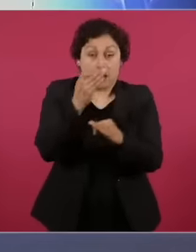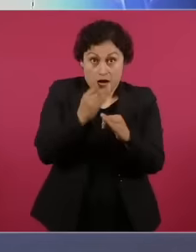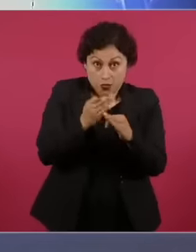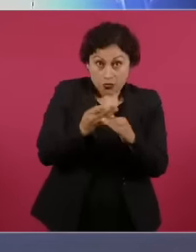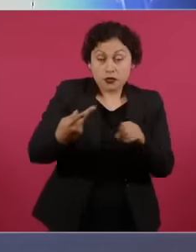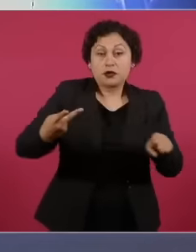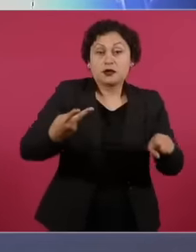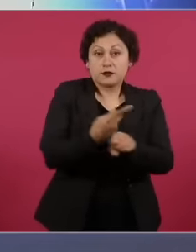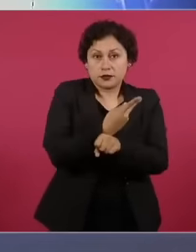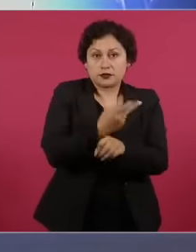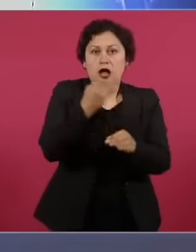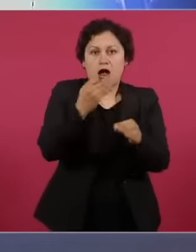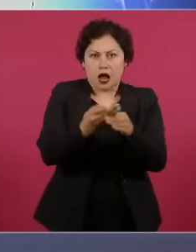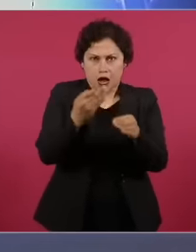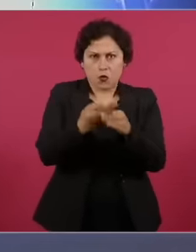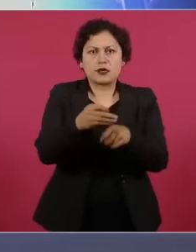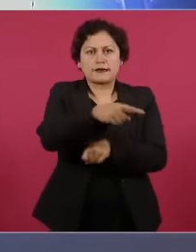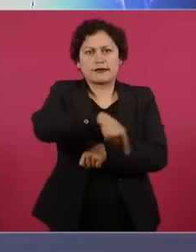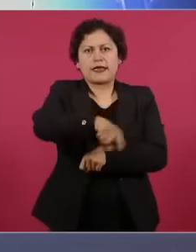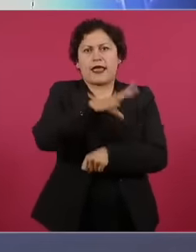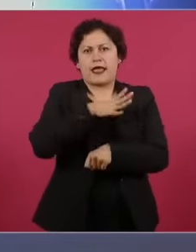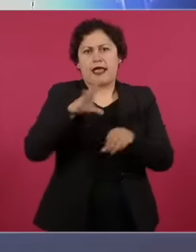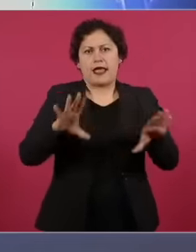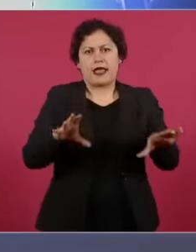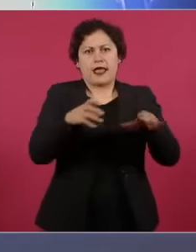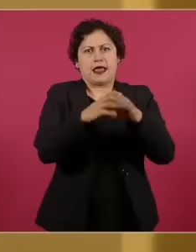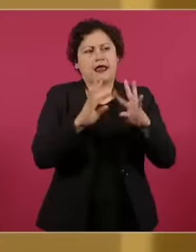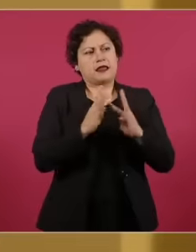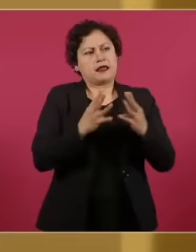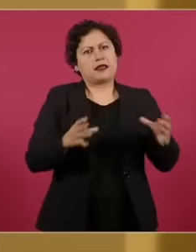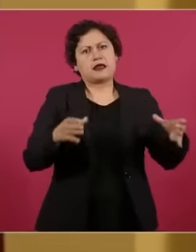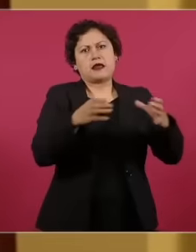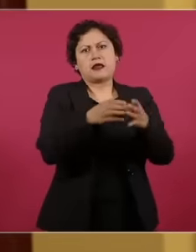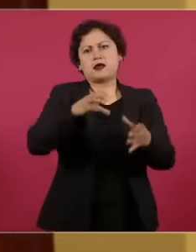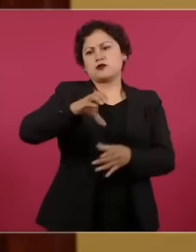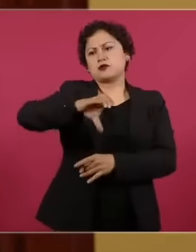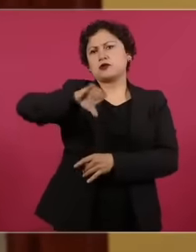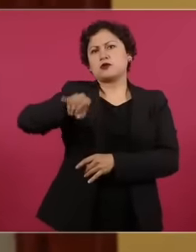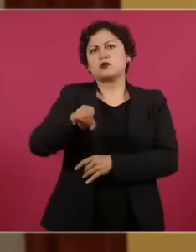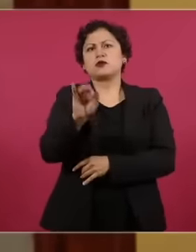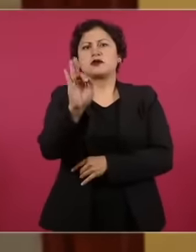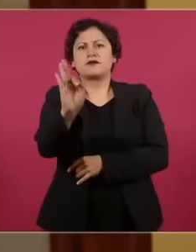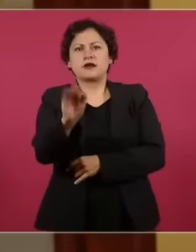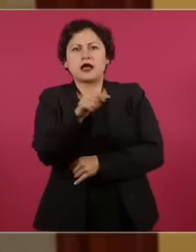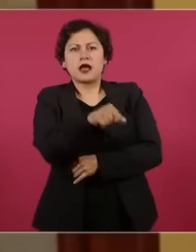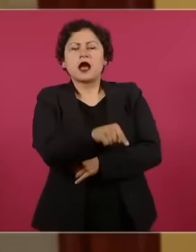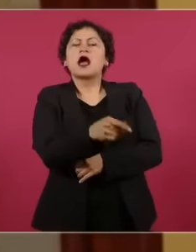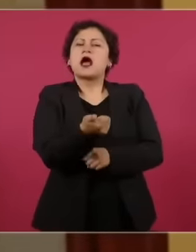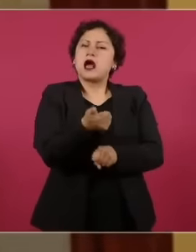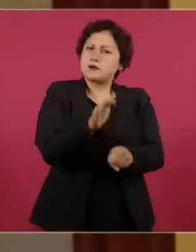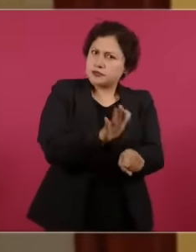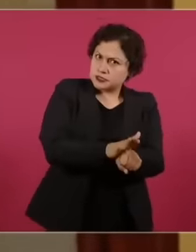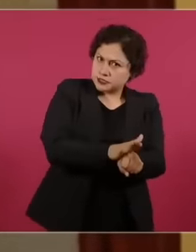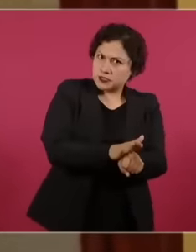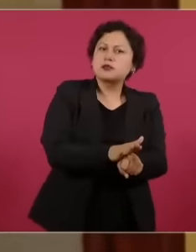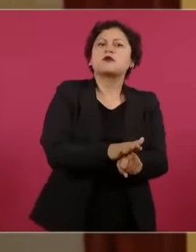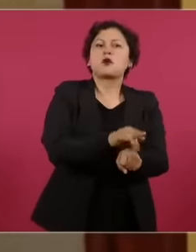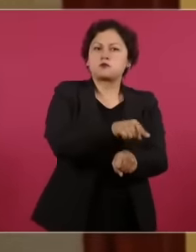Council of the Federal Judiciary exists as an administrative and also a disciplinary body, but this